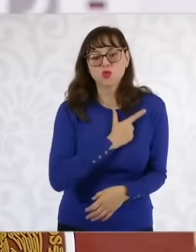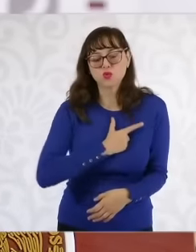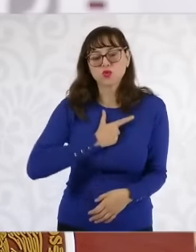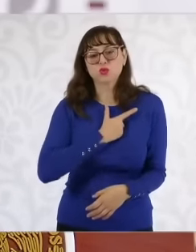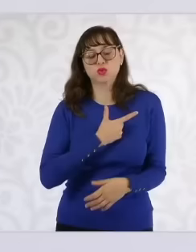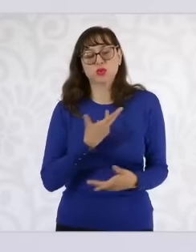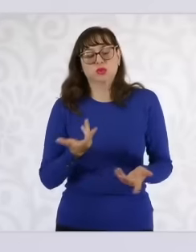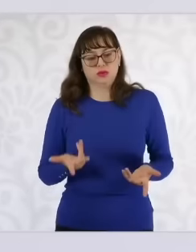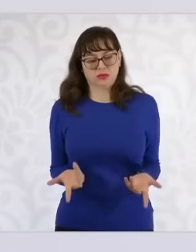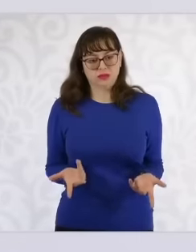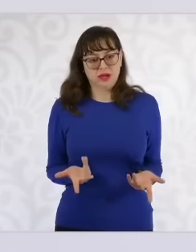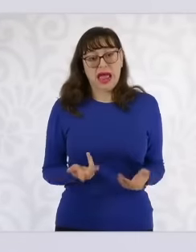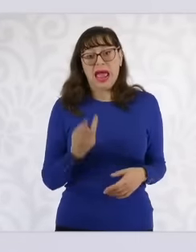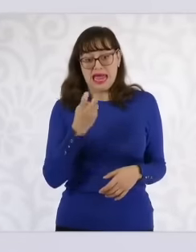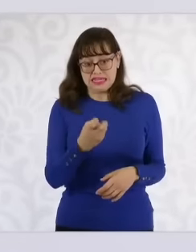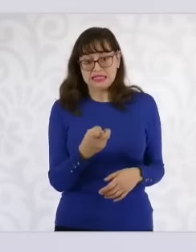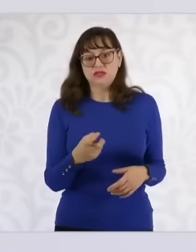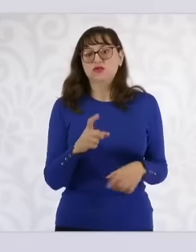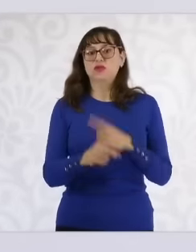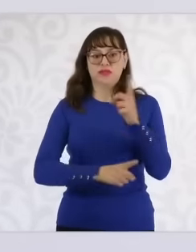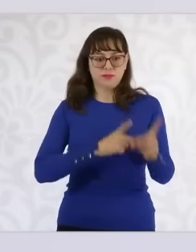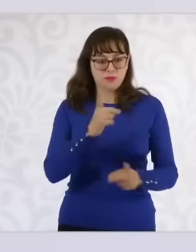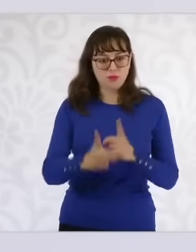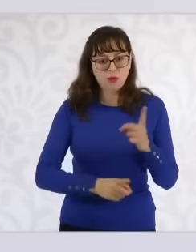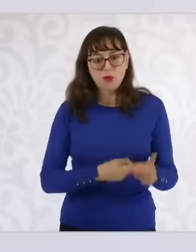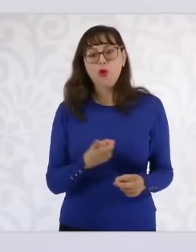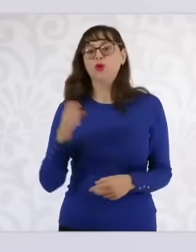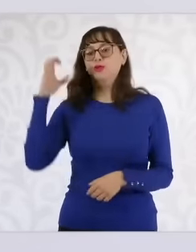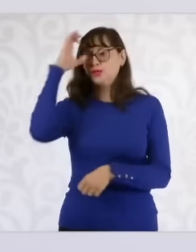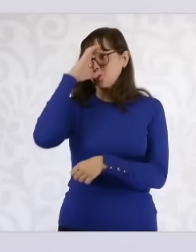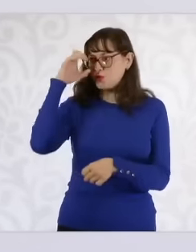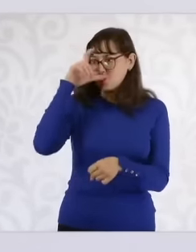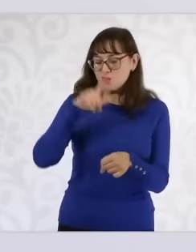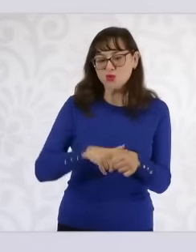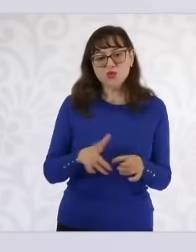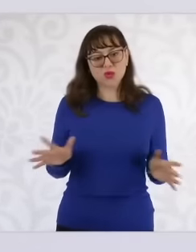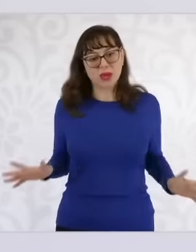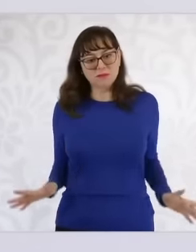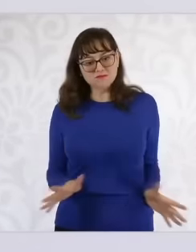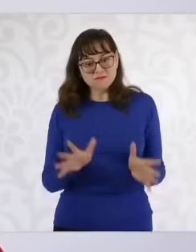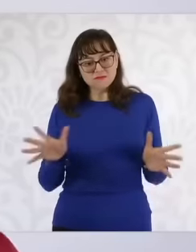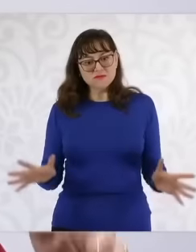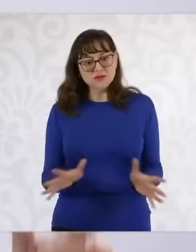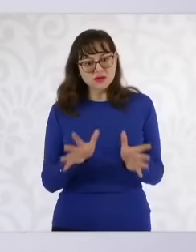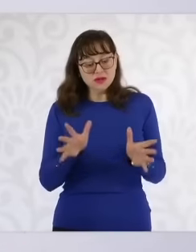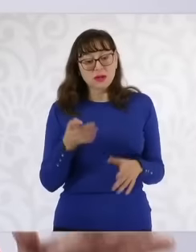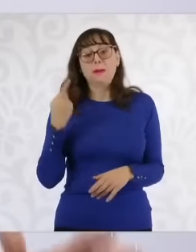It will be part of the sports and cultural activities that we are going to develop, but the